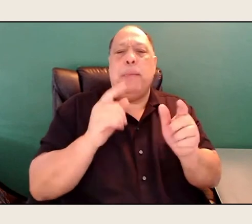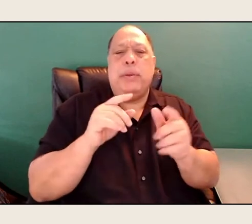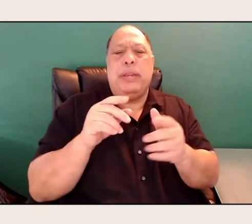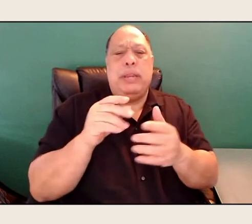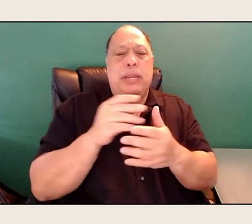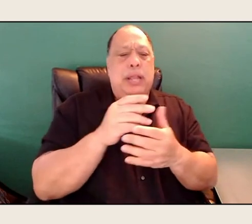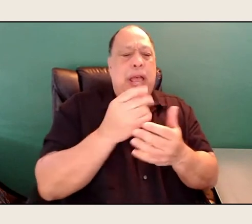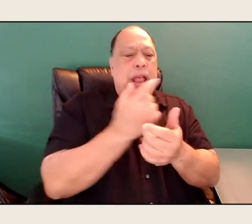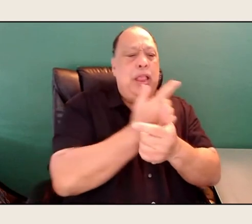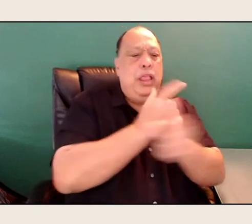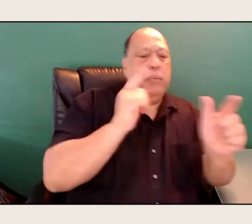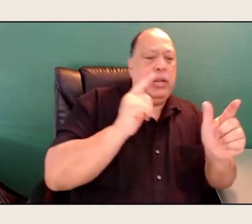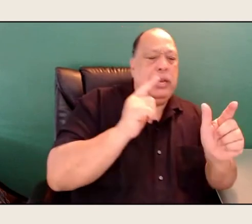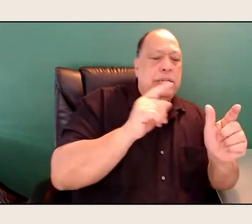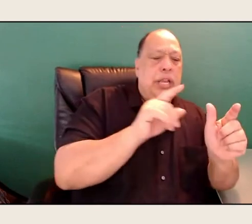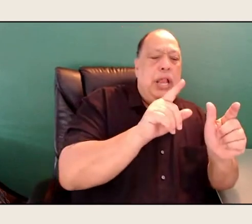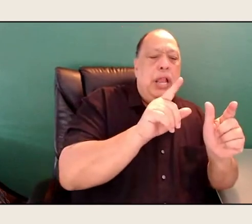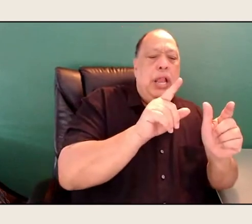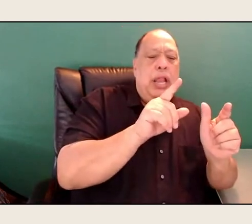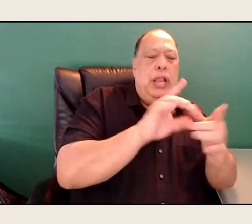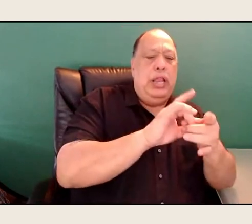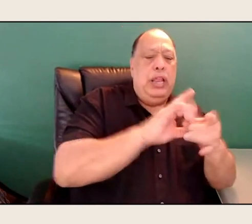and liberty is so interesting.